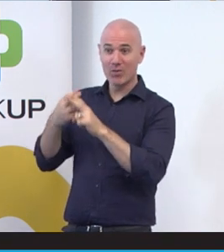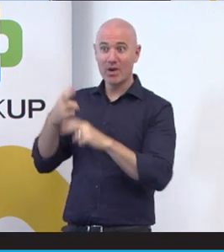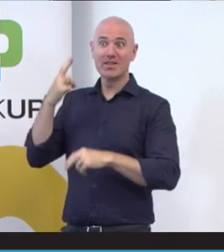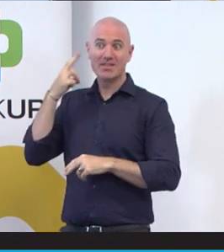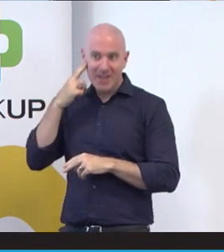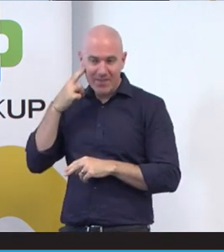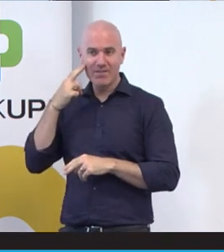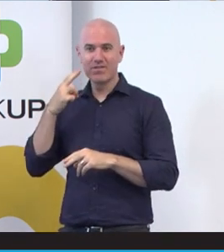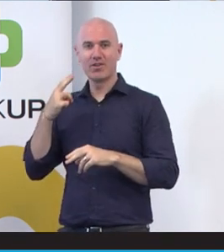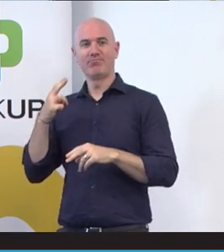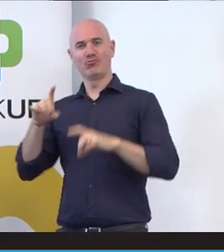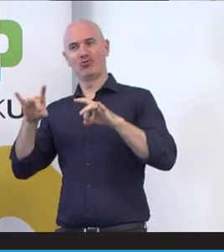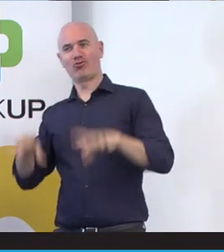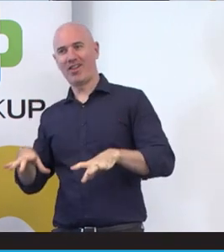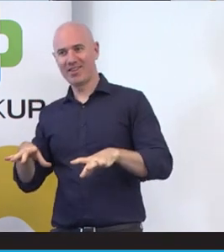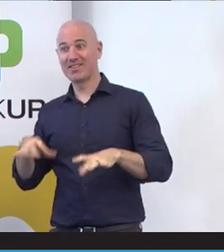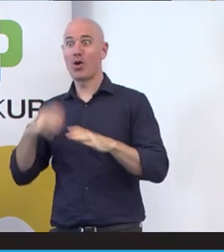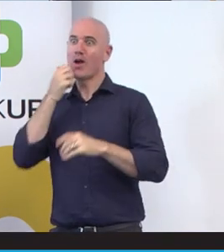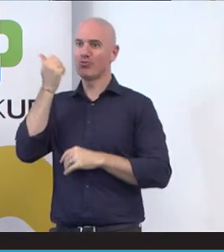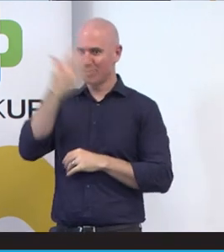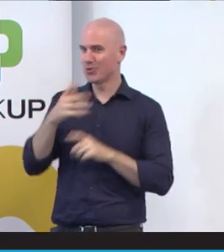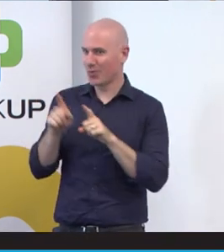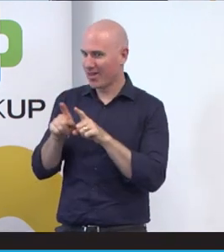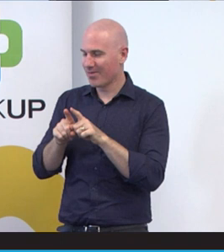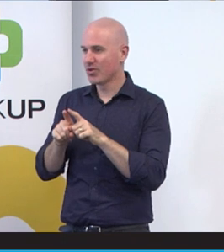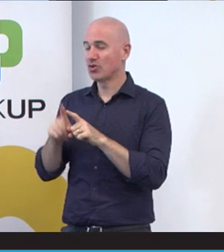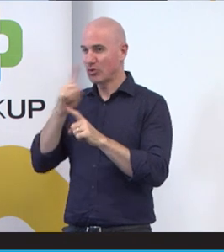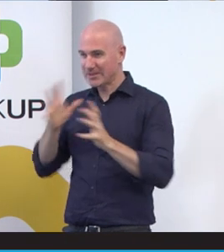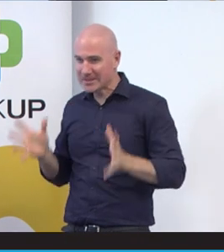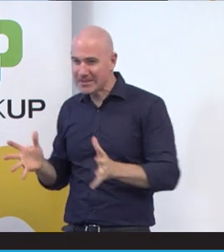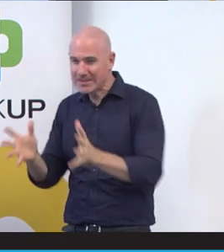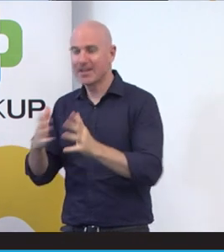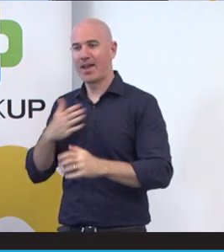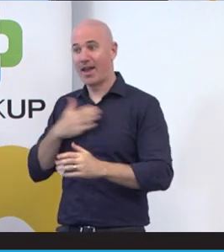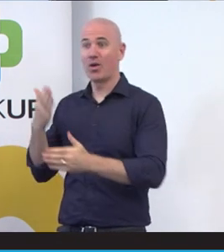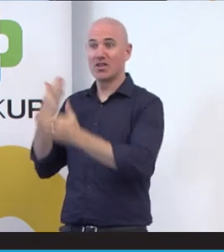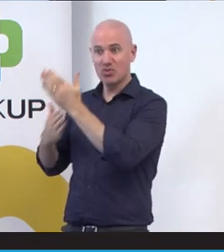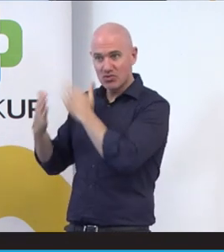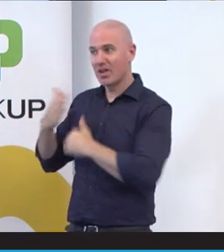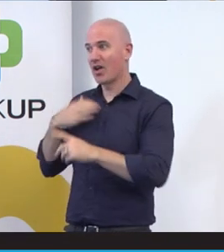more to acknowledge our Aboriginal cultural history and and value our